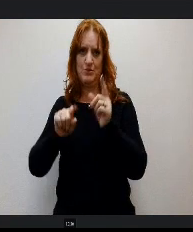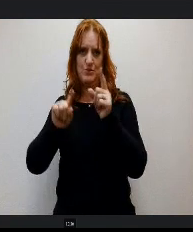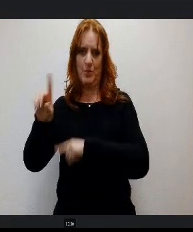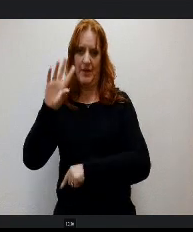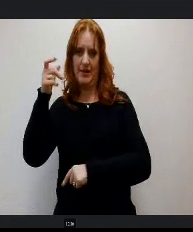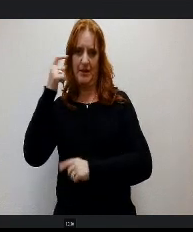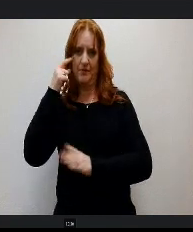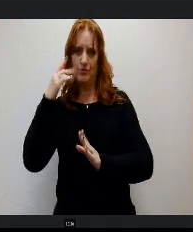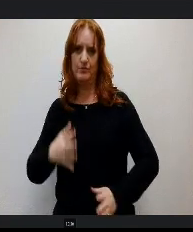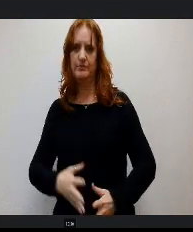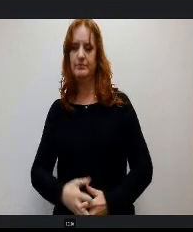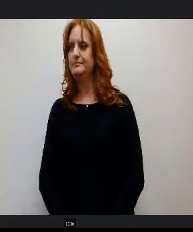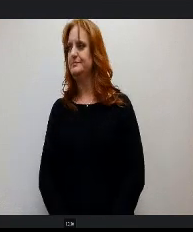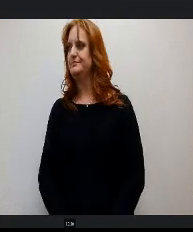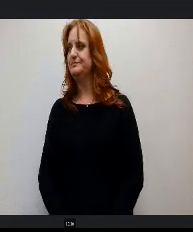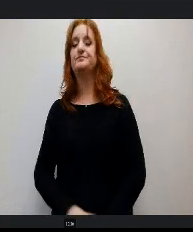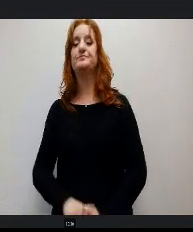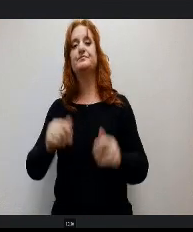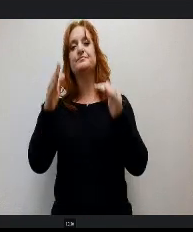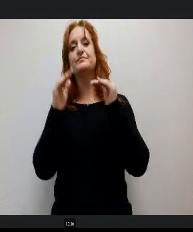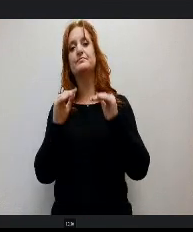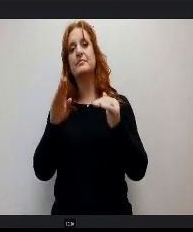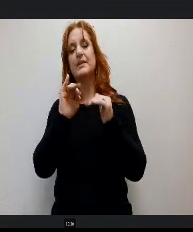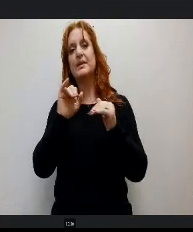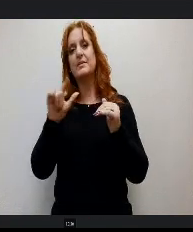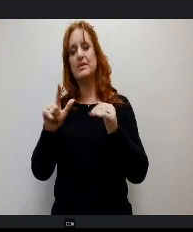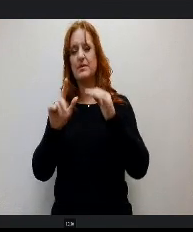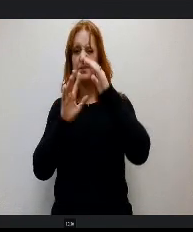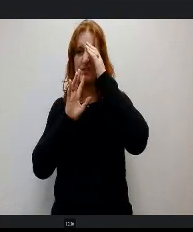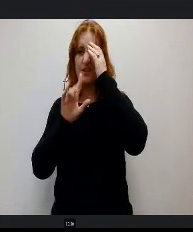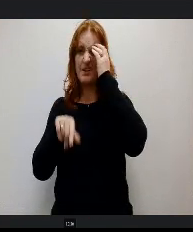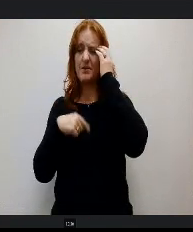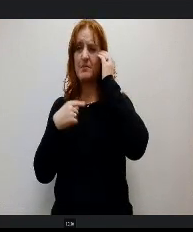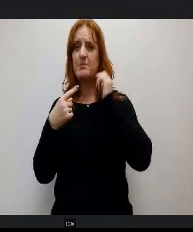The next Bill I'll talk about is 20